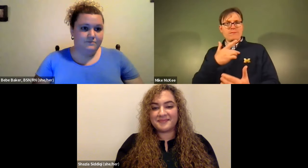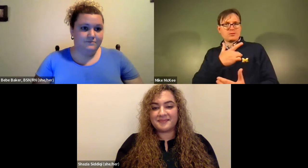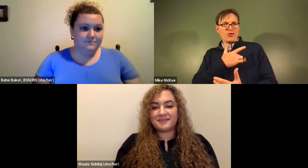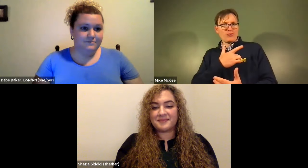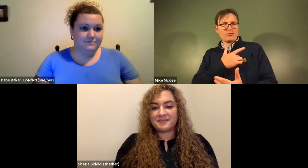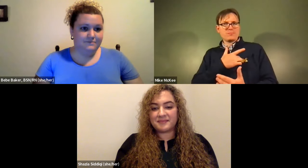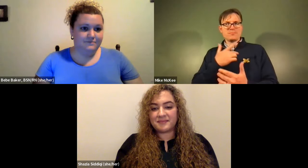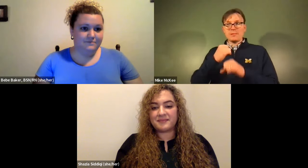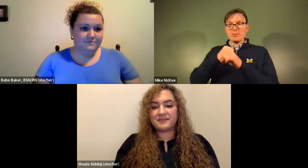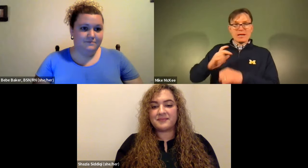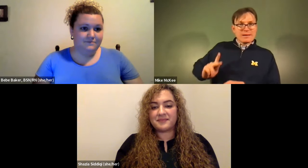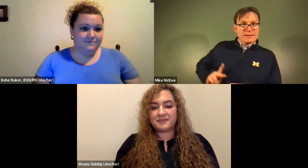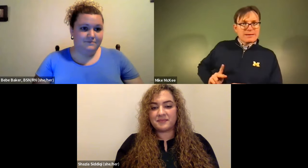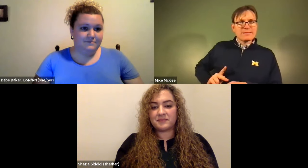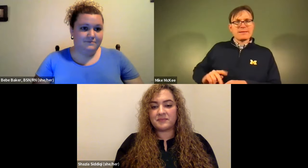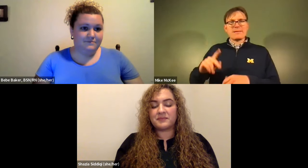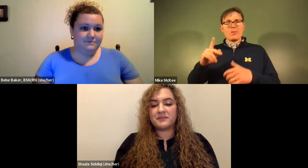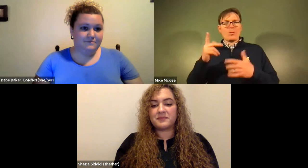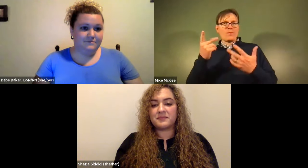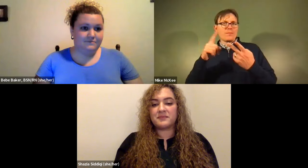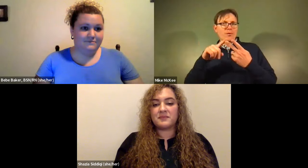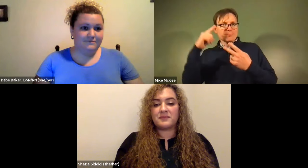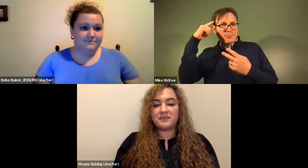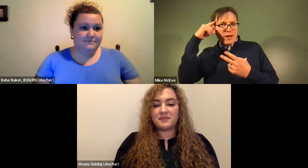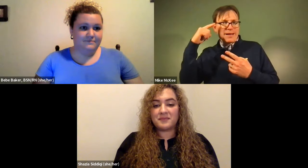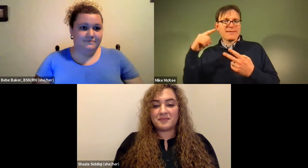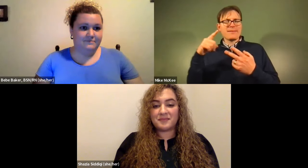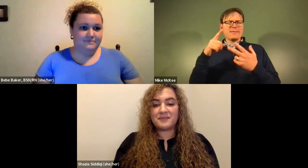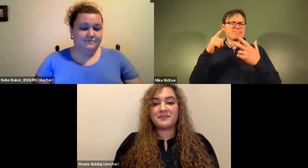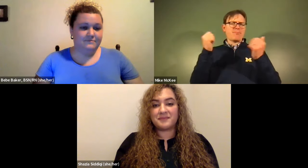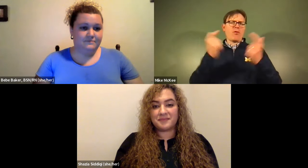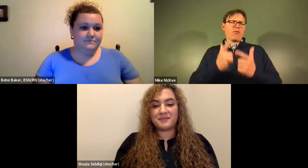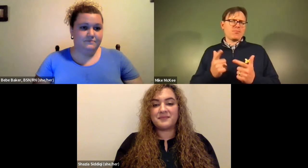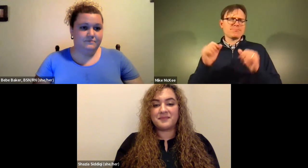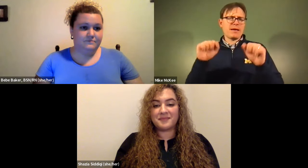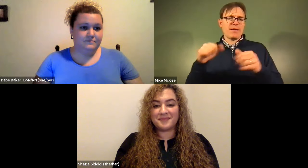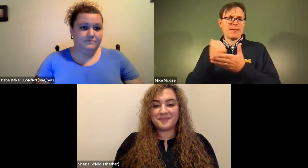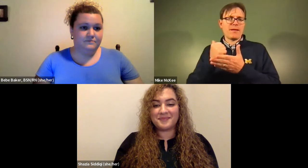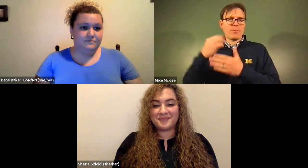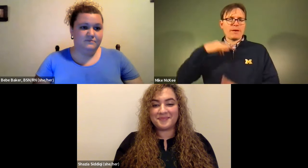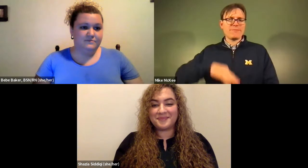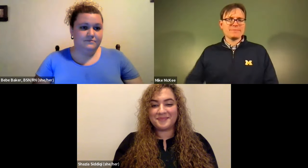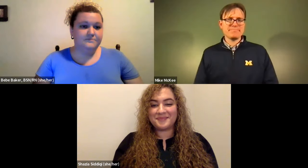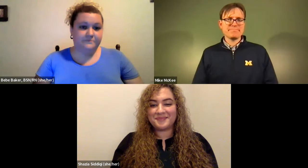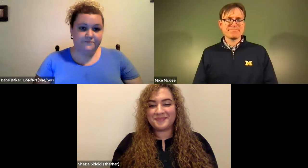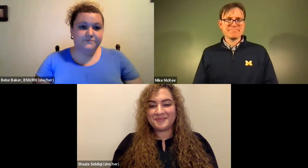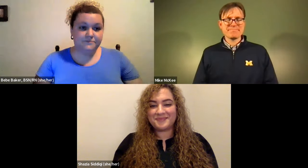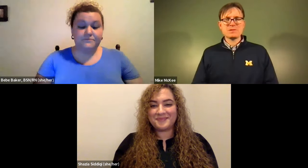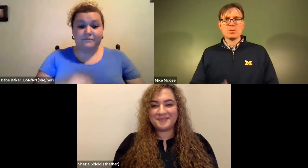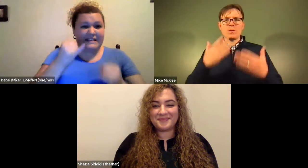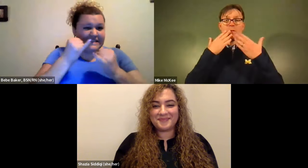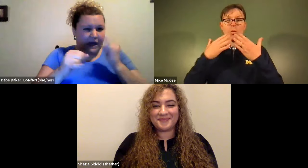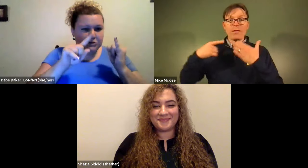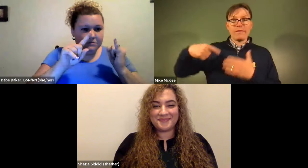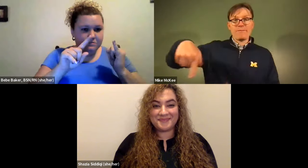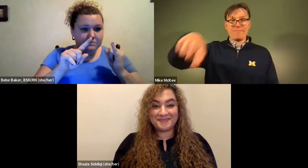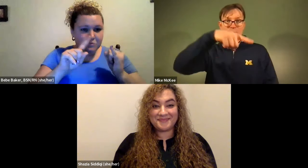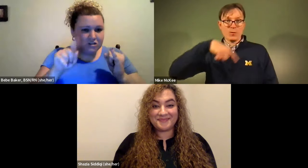James Cech: These are so beneficial, you know, protect your heart protect your kidneys your brain, I mean really it protects your whole system and really benefits you.